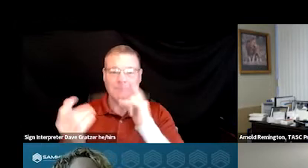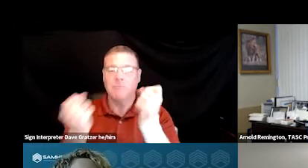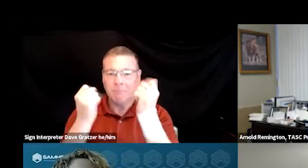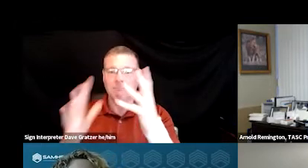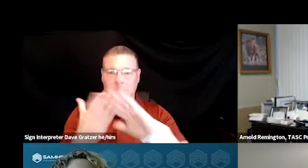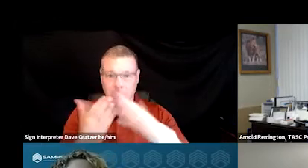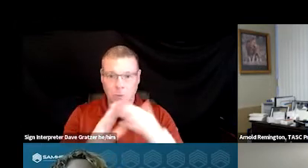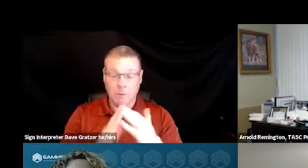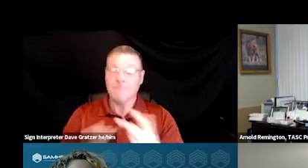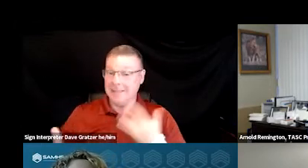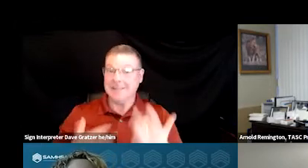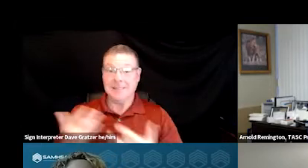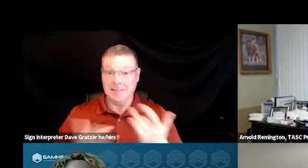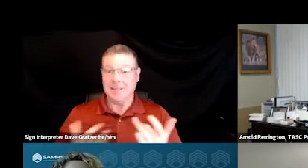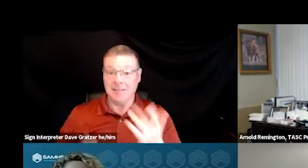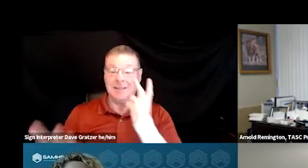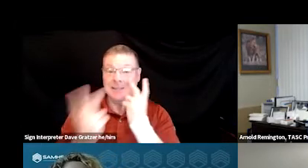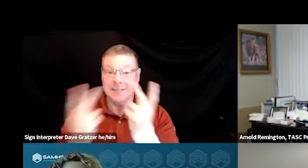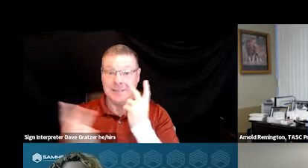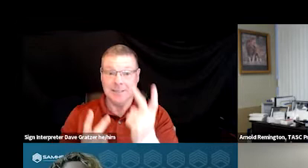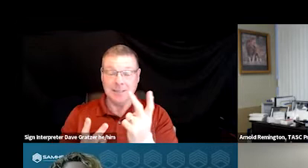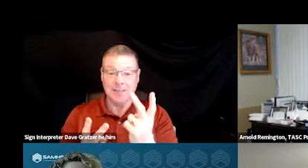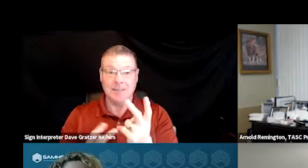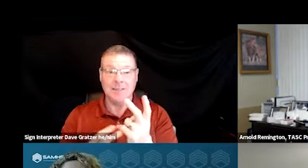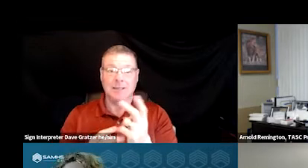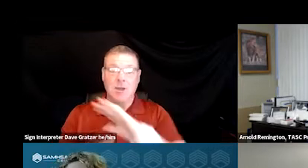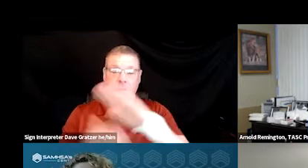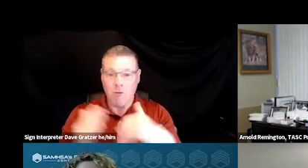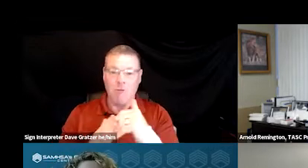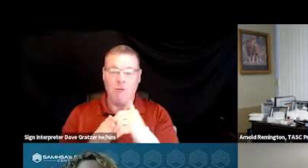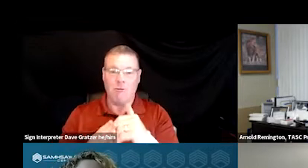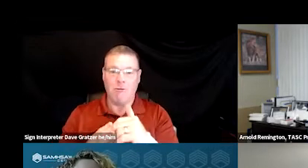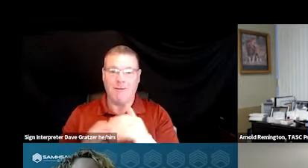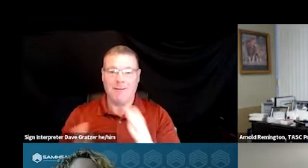It's exciting to see that all coming to life in front of all of us.